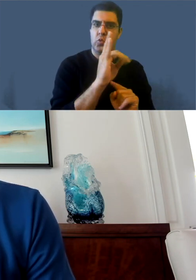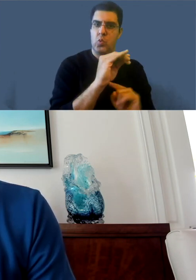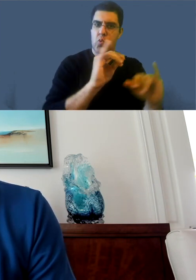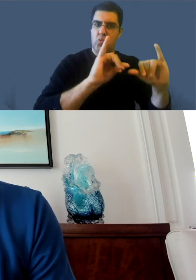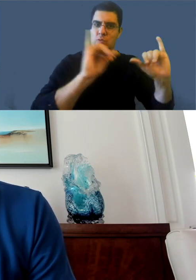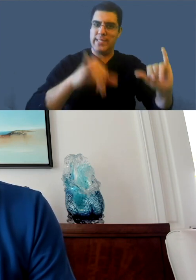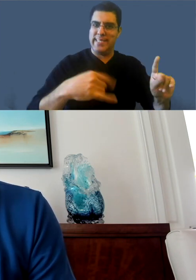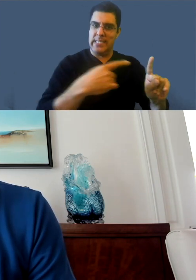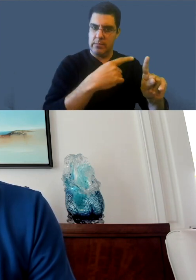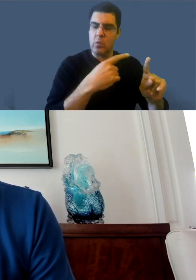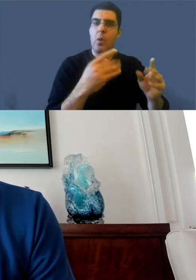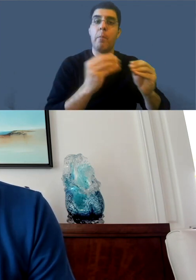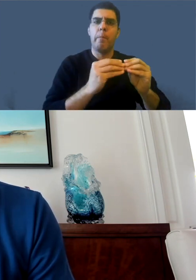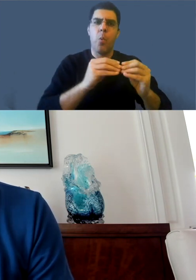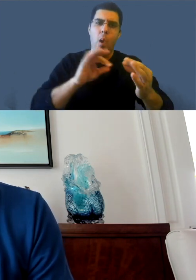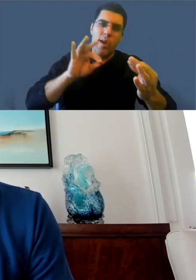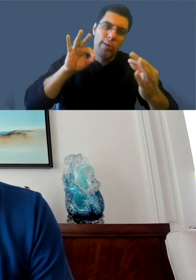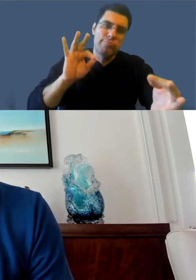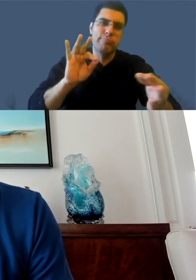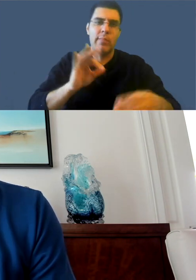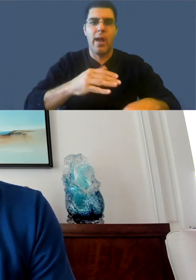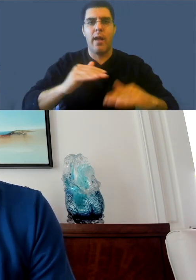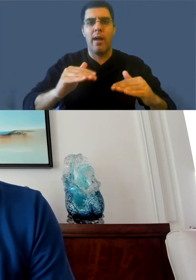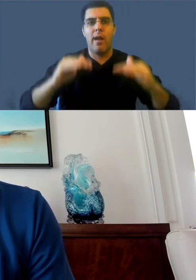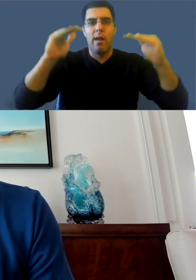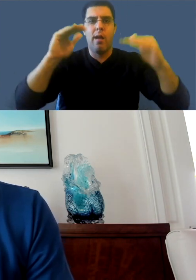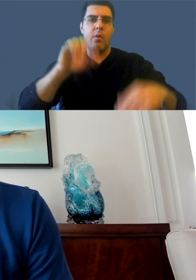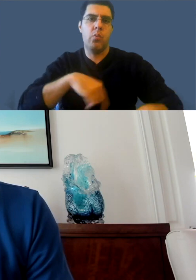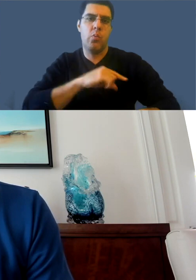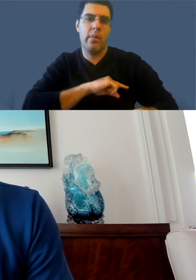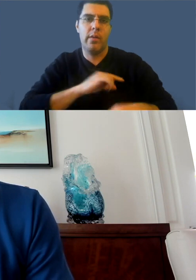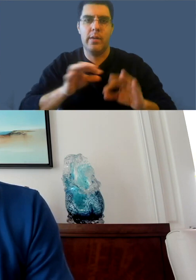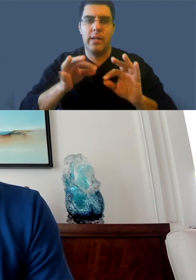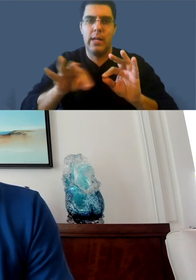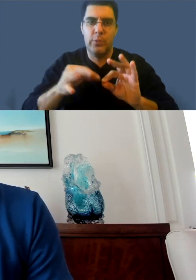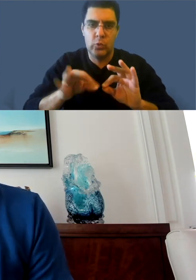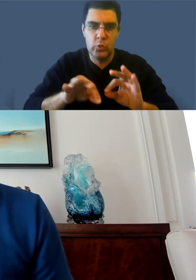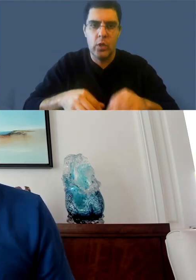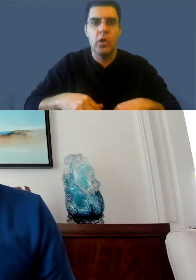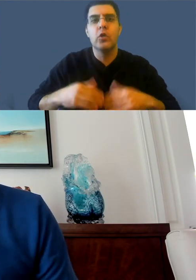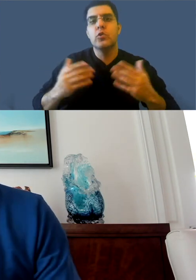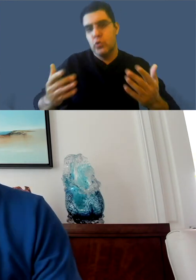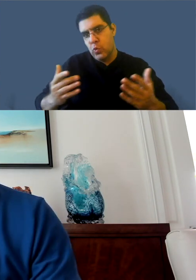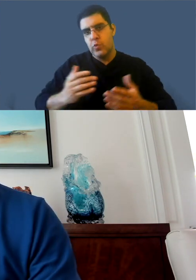But that's the why now, answering the why now. Okay, so then talking a little bit more about